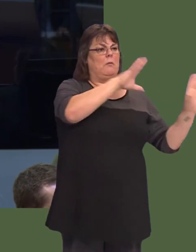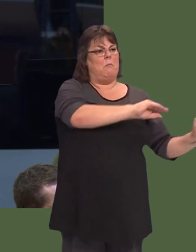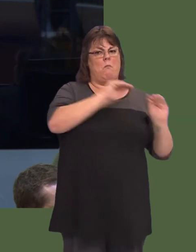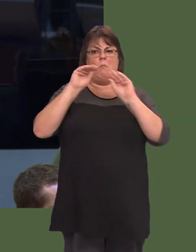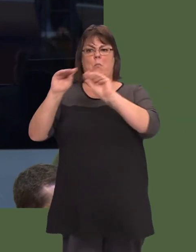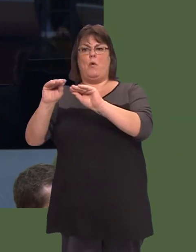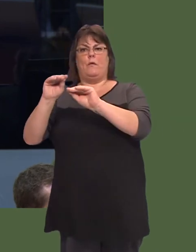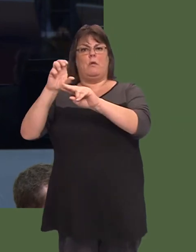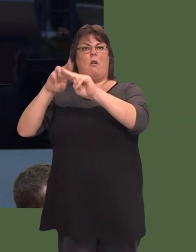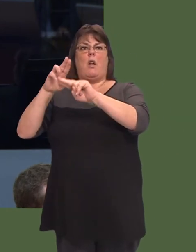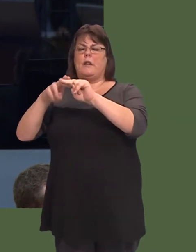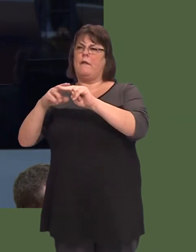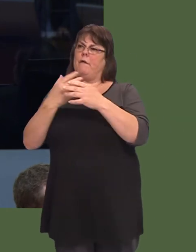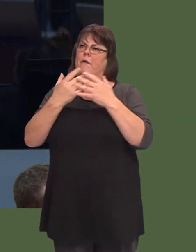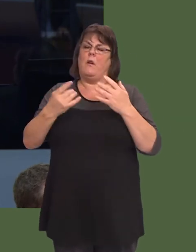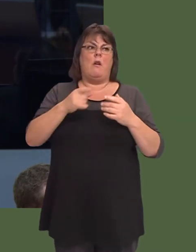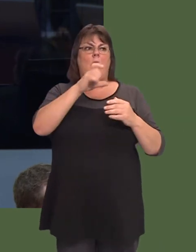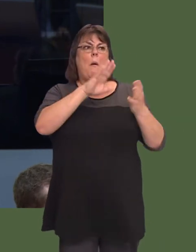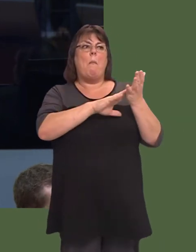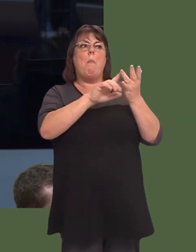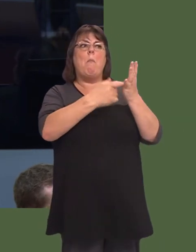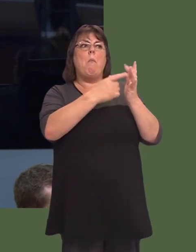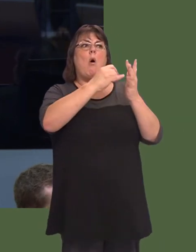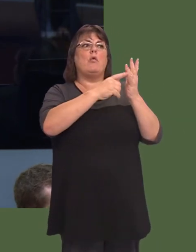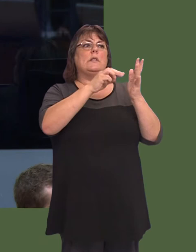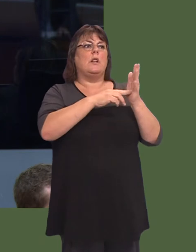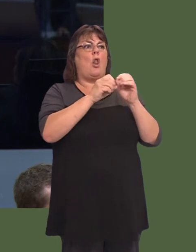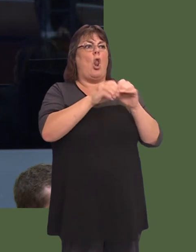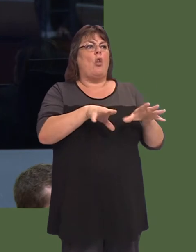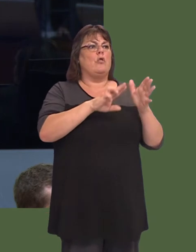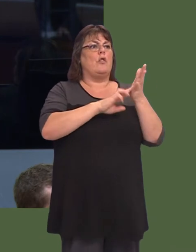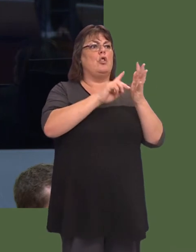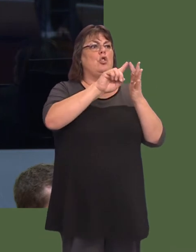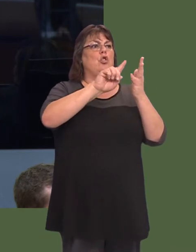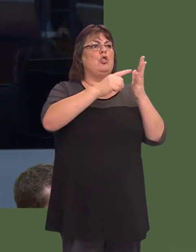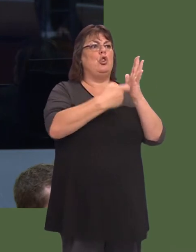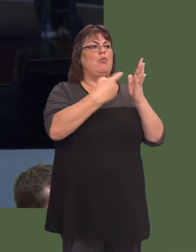Yn wir, collodd Treforys yr uned niwrolawdriniaeth i blant er bod yr unig niwrolawfeddyg i blant